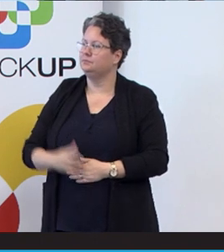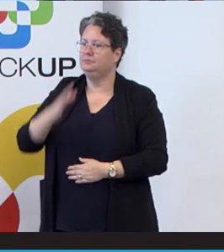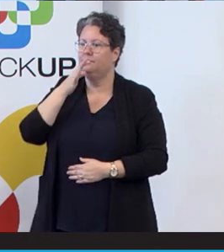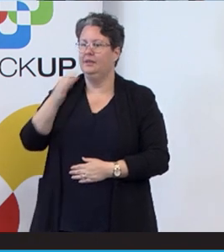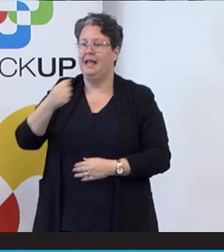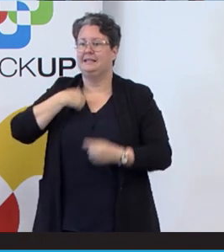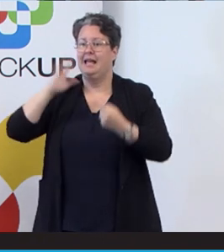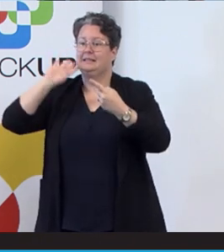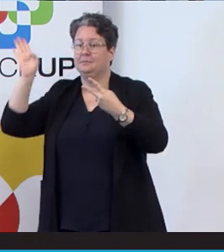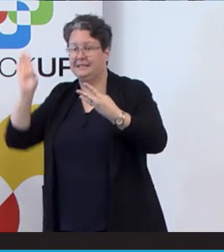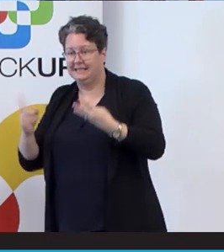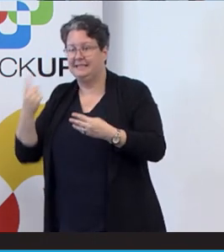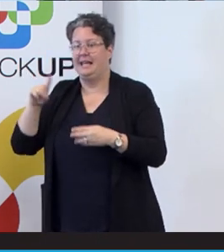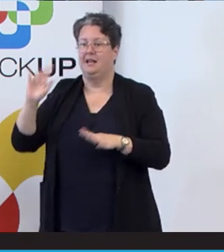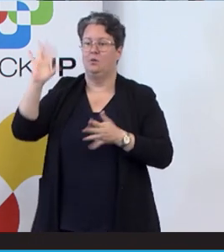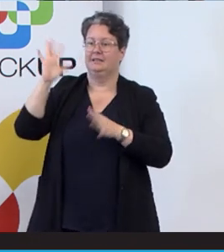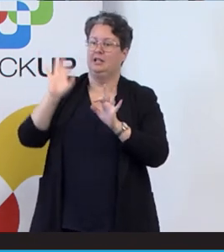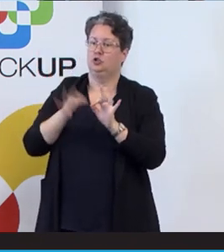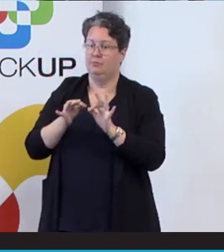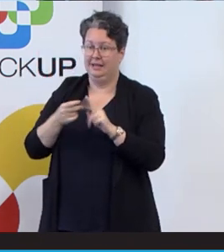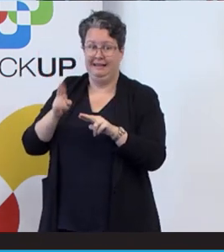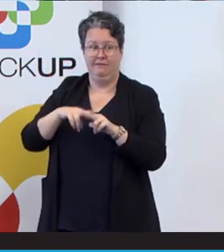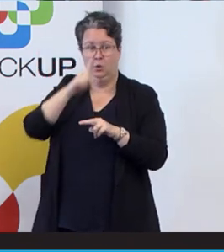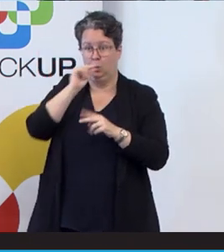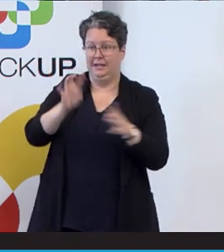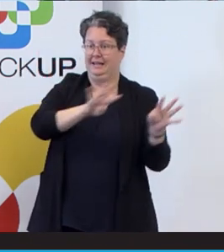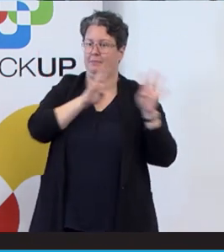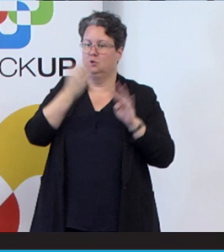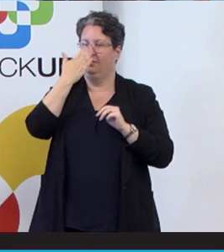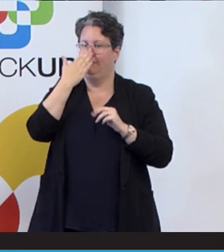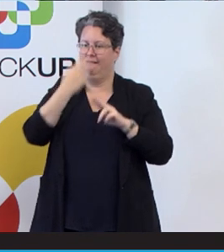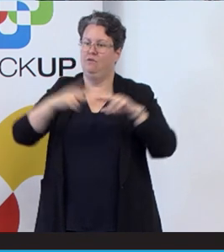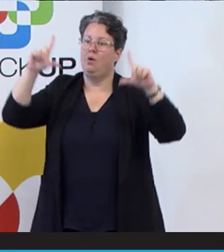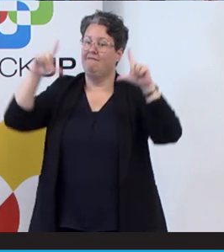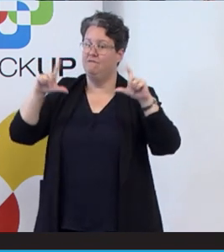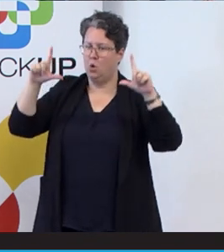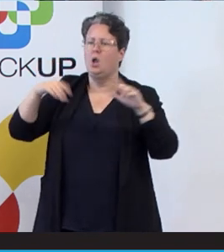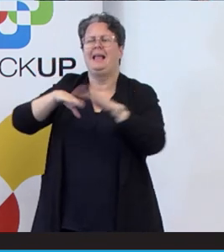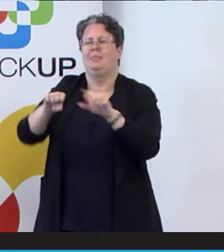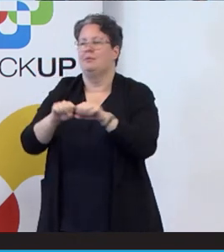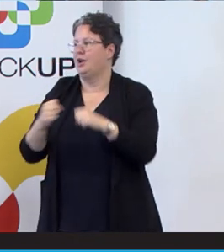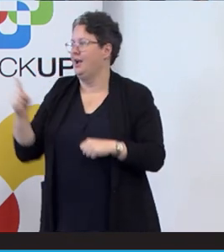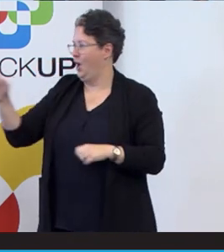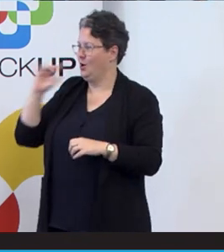Auslan interpreters to if you could come to the front for a photo when we break you're not shy.